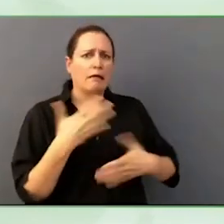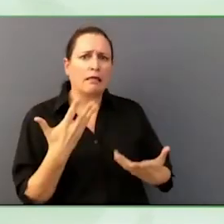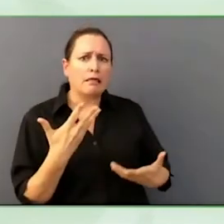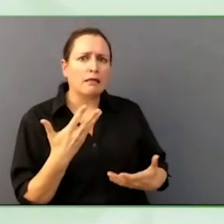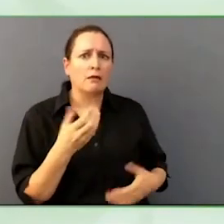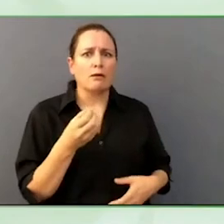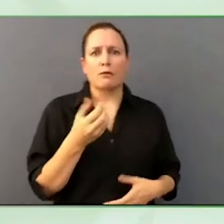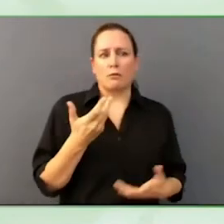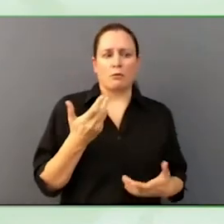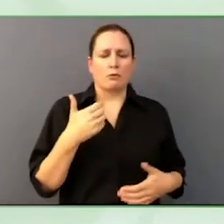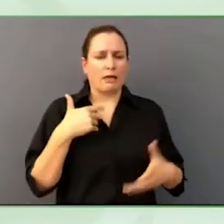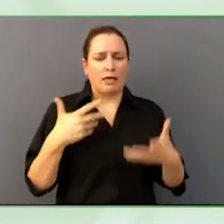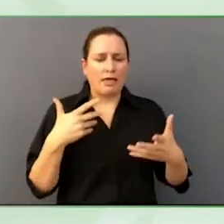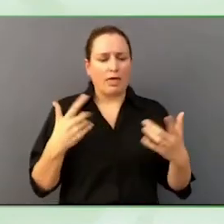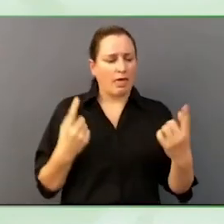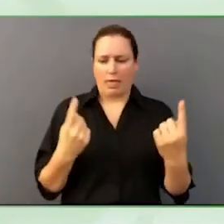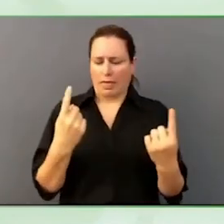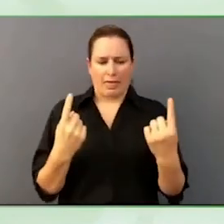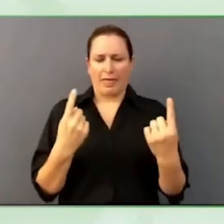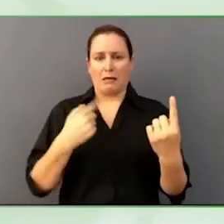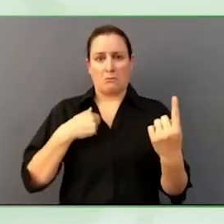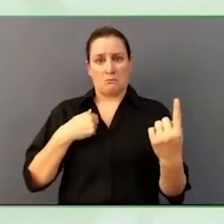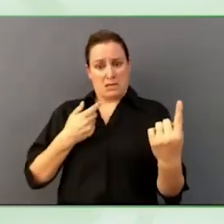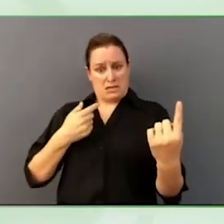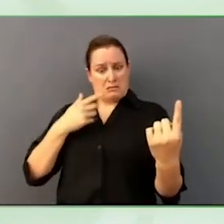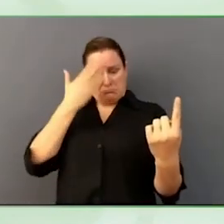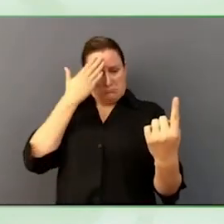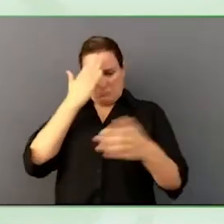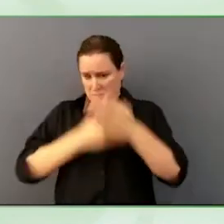Many questions that probably come immediately, when you meet